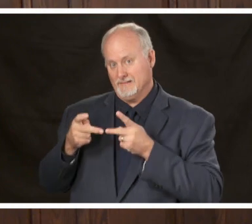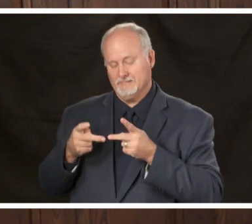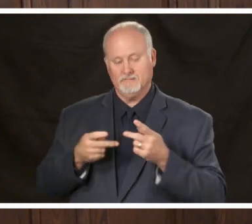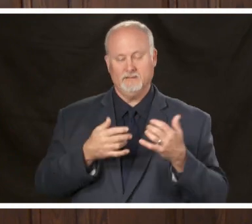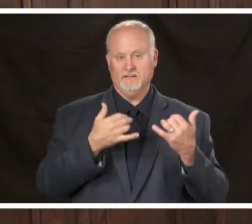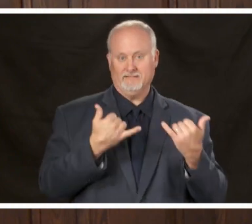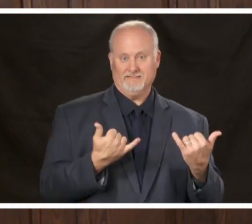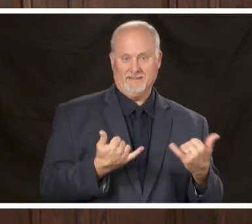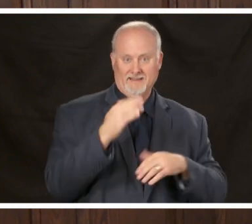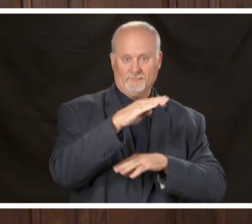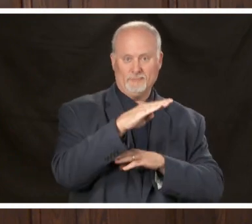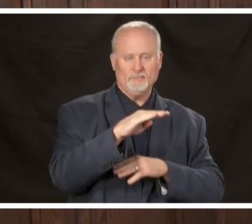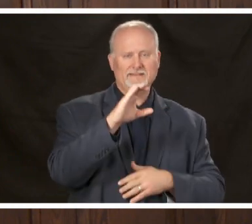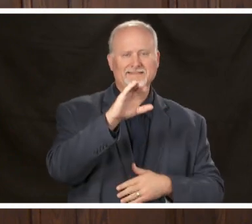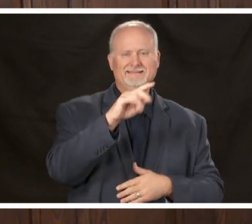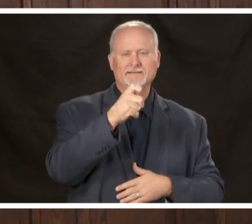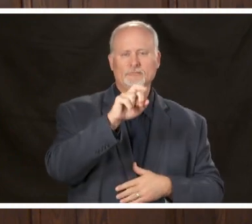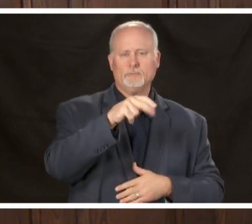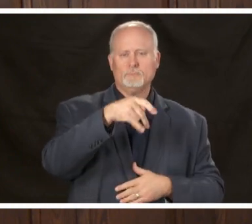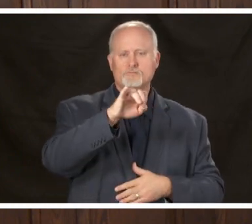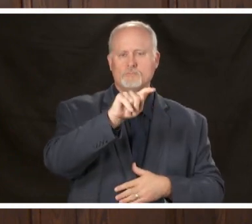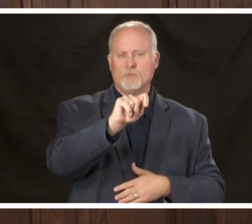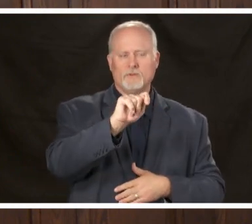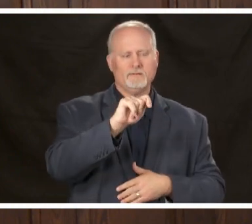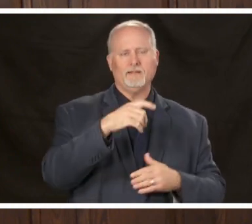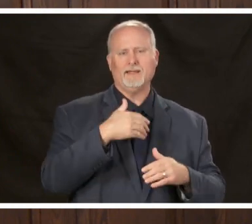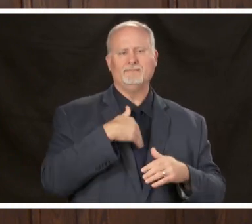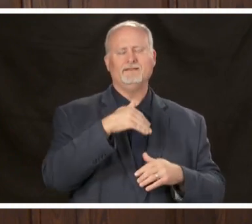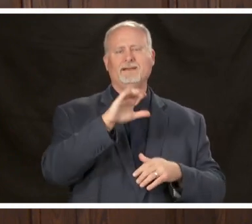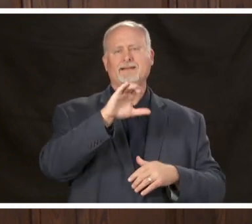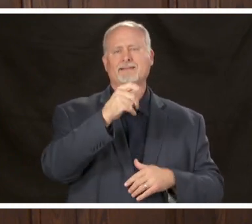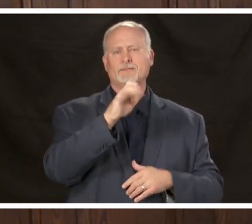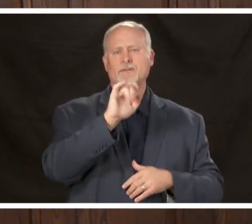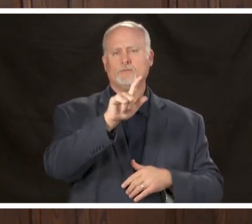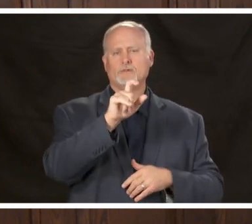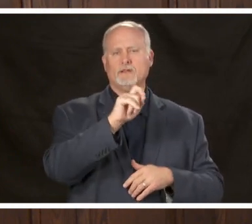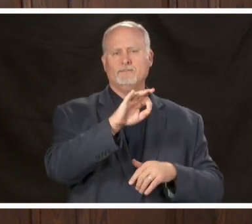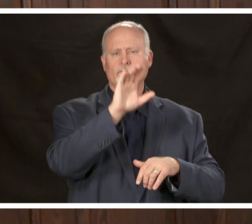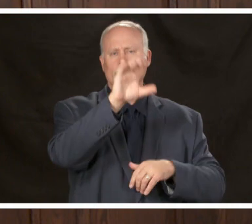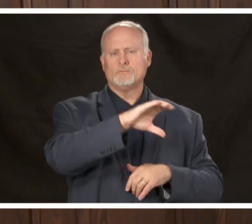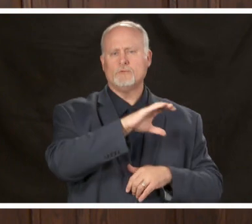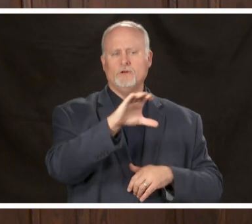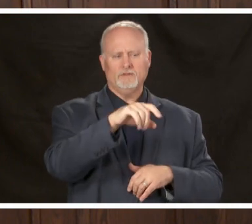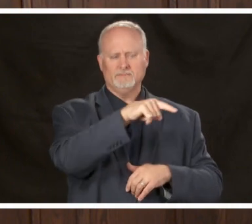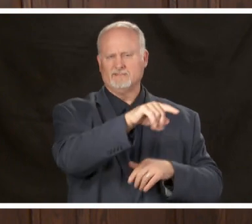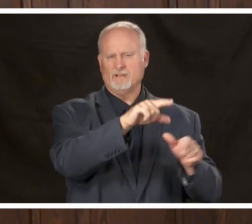afternoon at the Cathedral of the cross site and I'm pleased to announce of some next